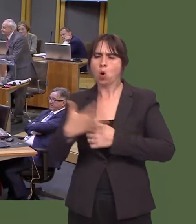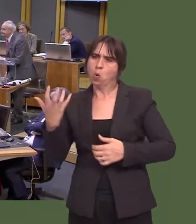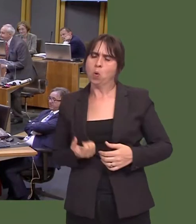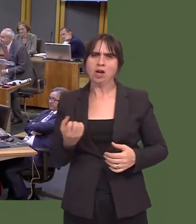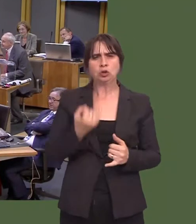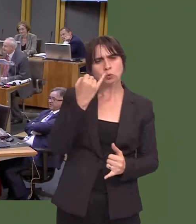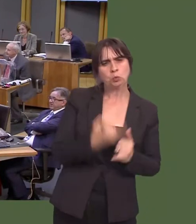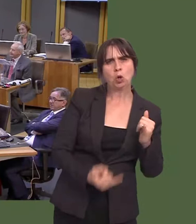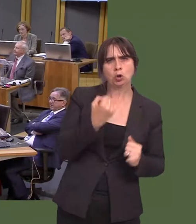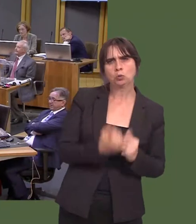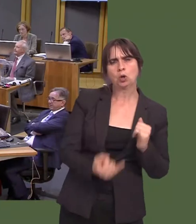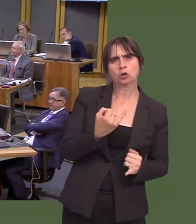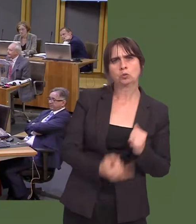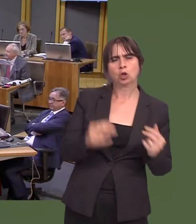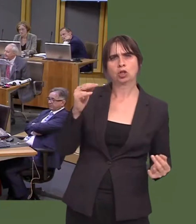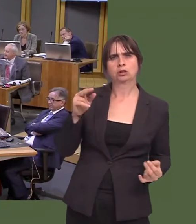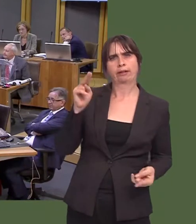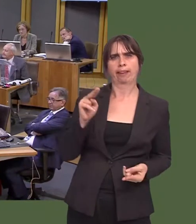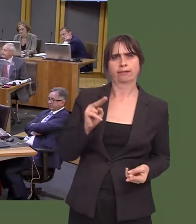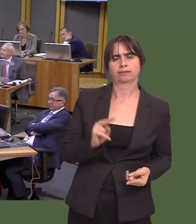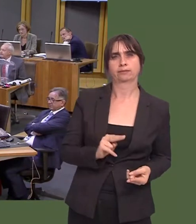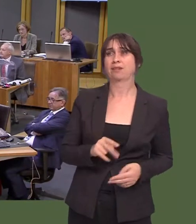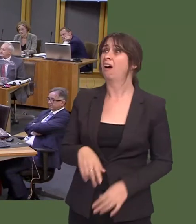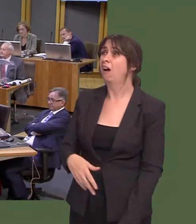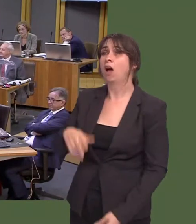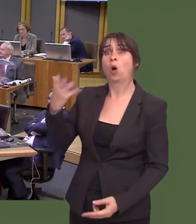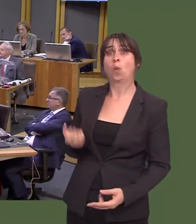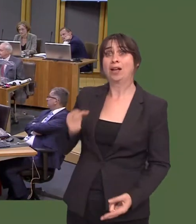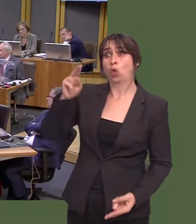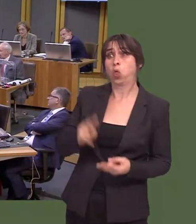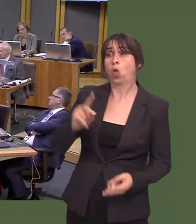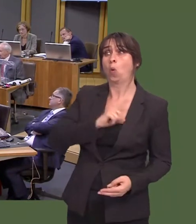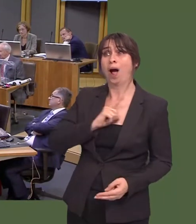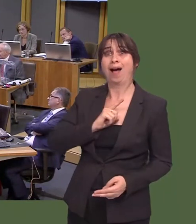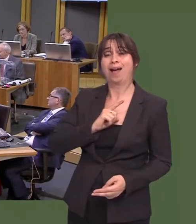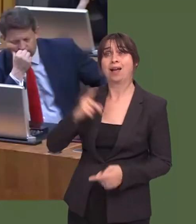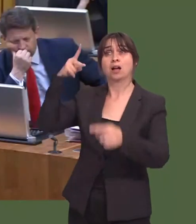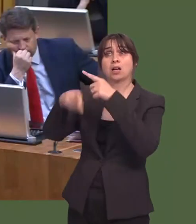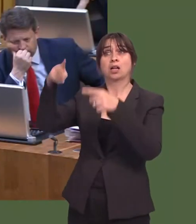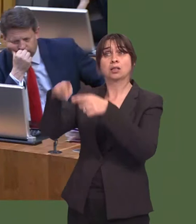Carwyn Jones: The greatest threat to peopleís wages is continued austerityóthat is the greatest threat.